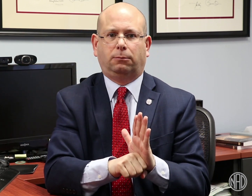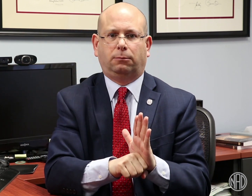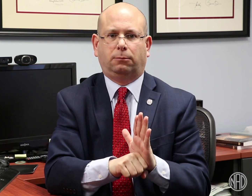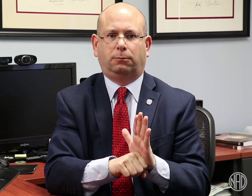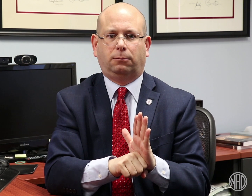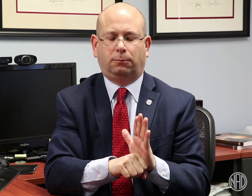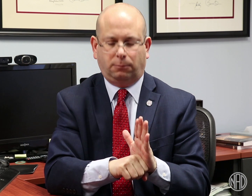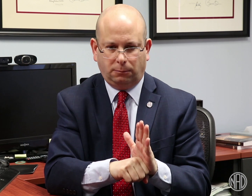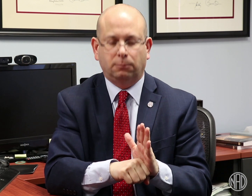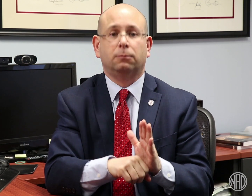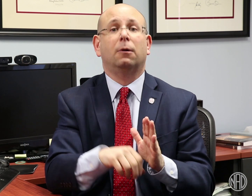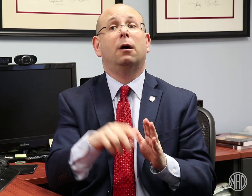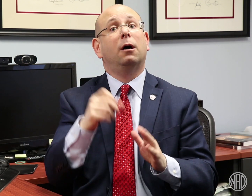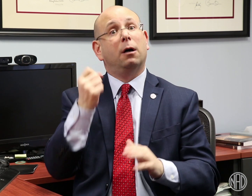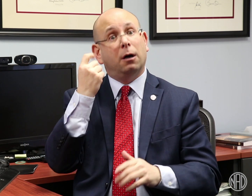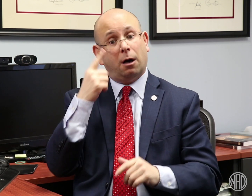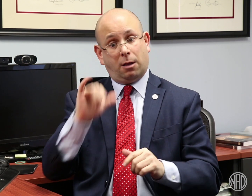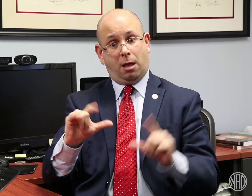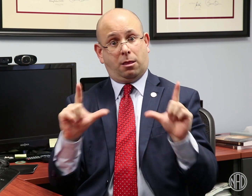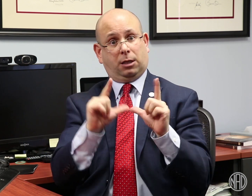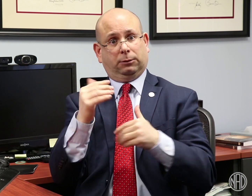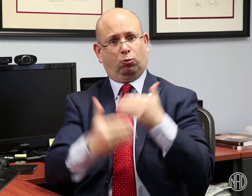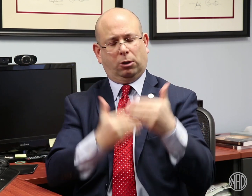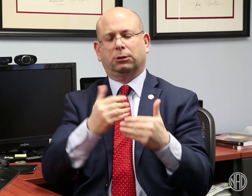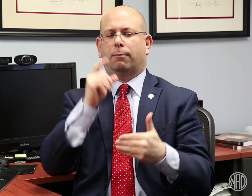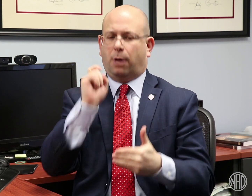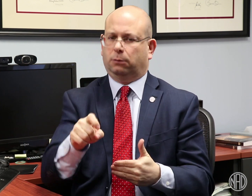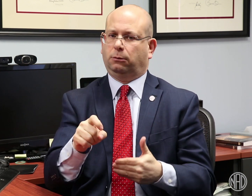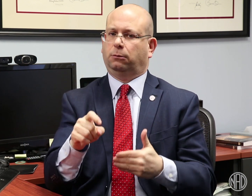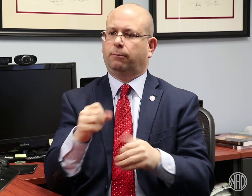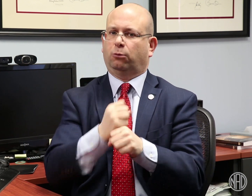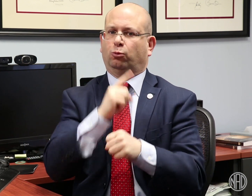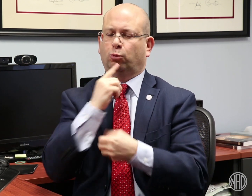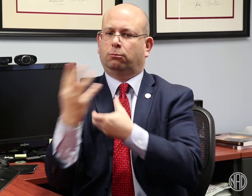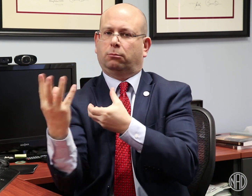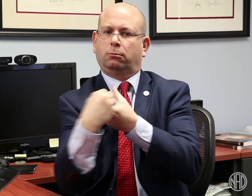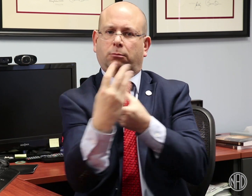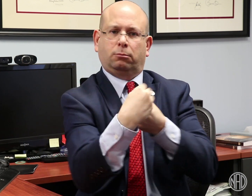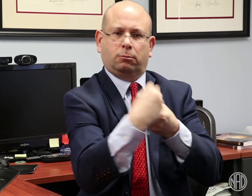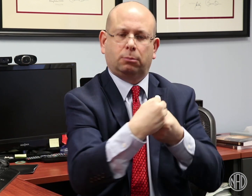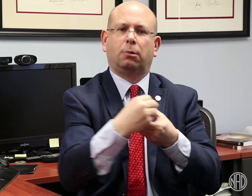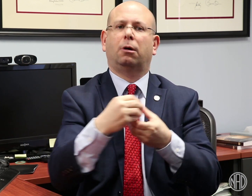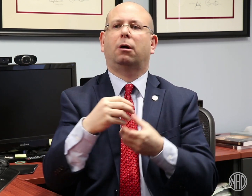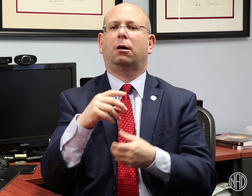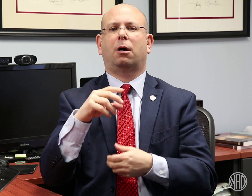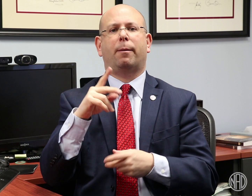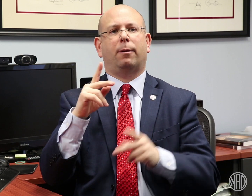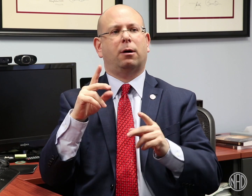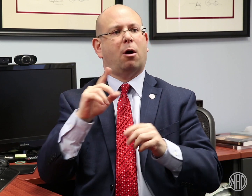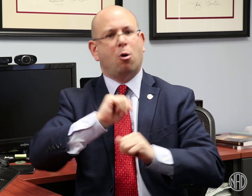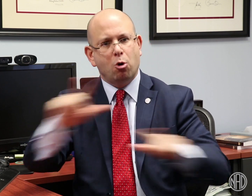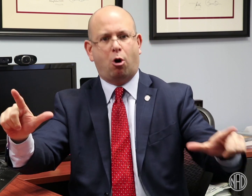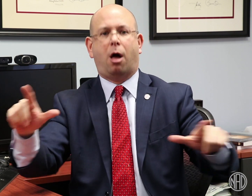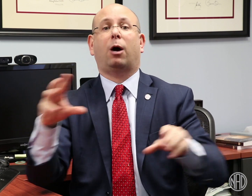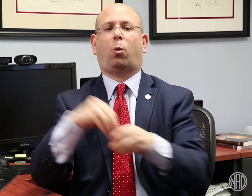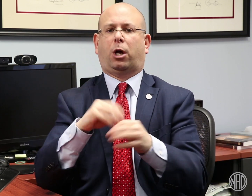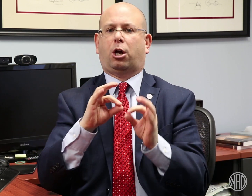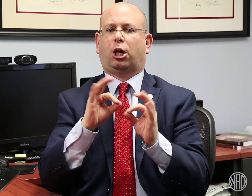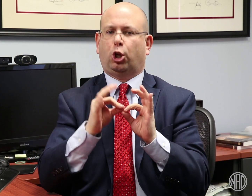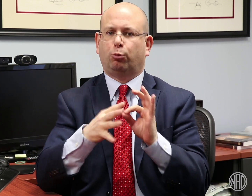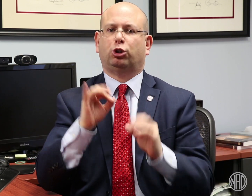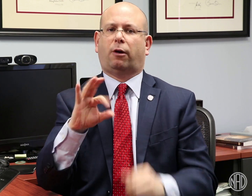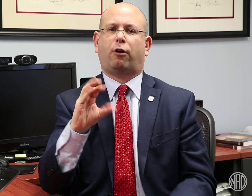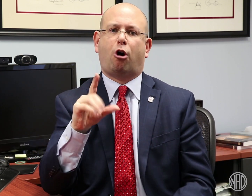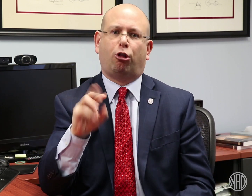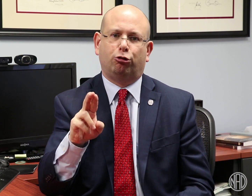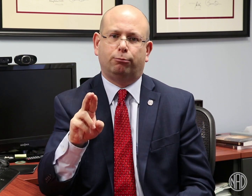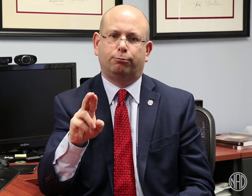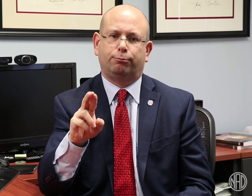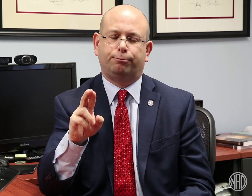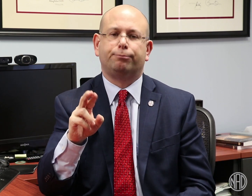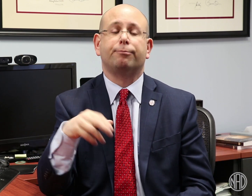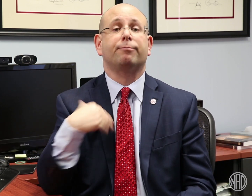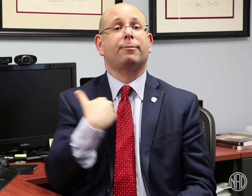In addition, the licensure process should be inclusive of all communities, including interpreters of color.